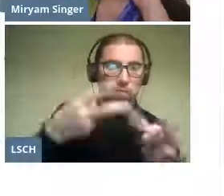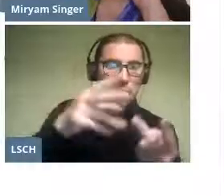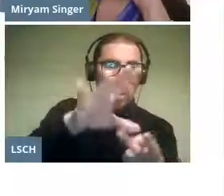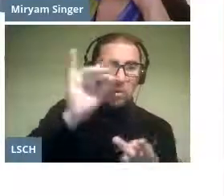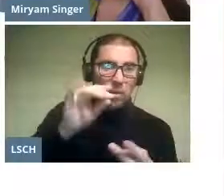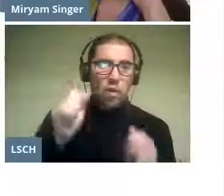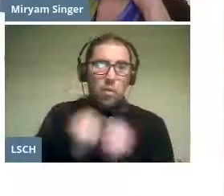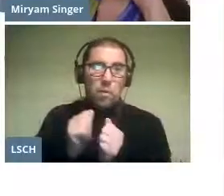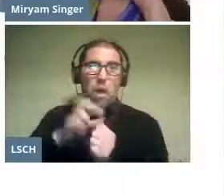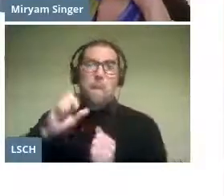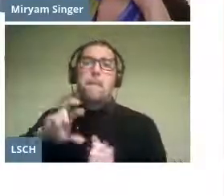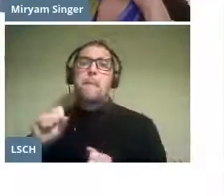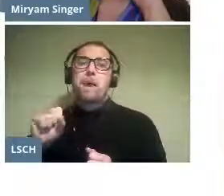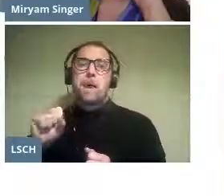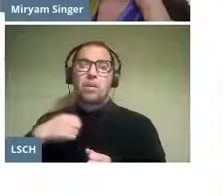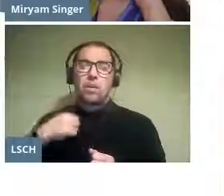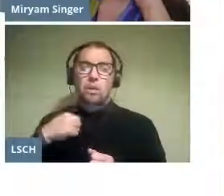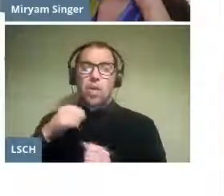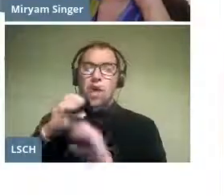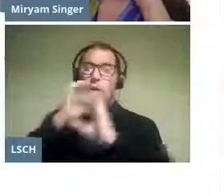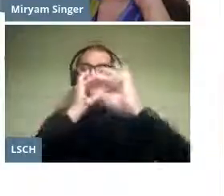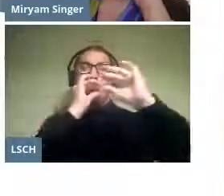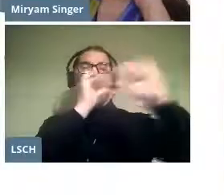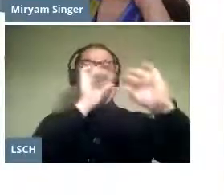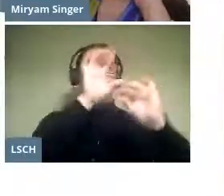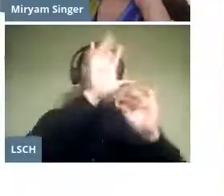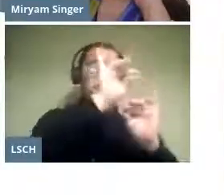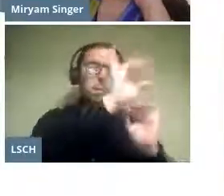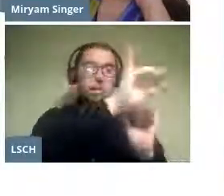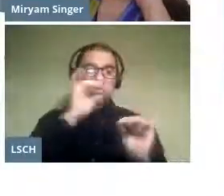a bird hunter, who works for the queen of the night.